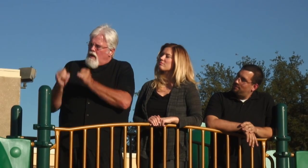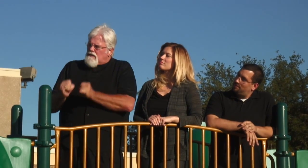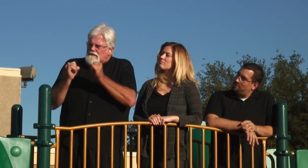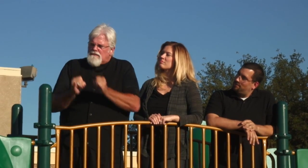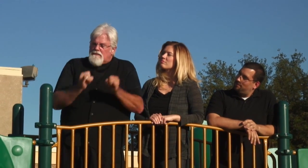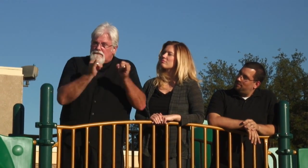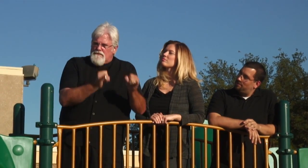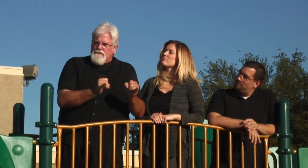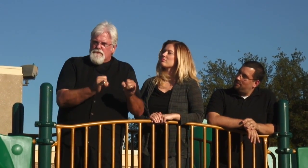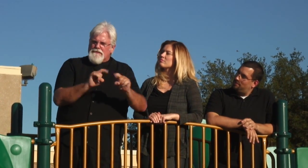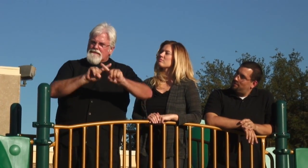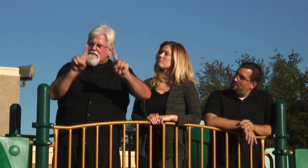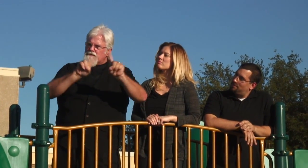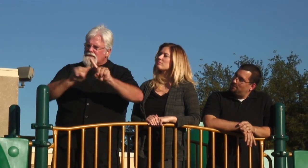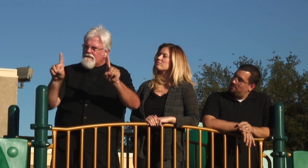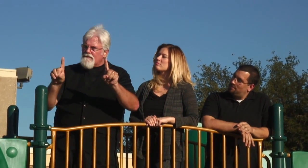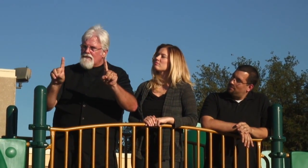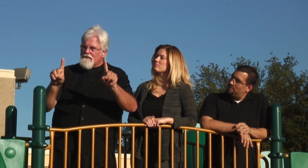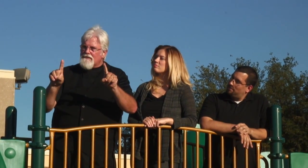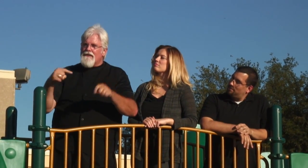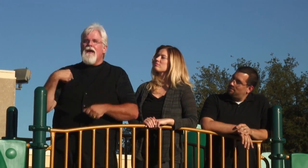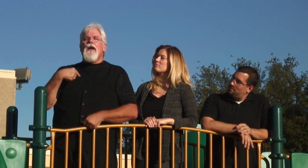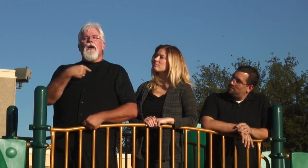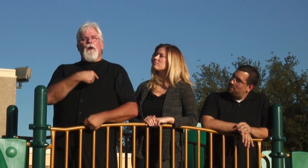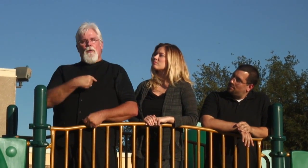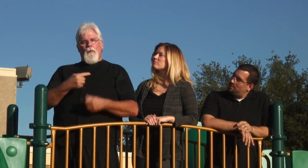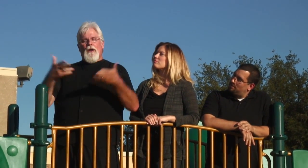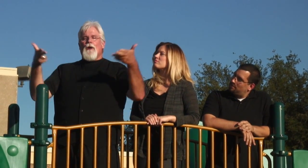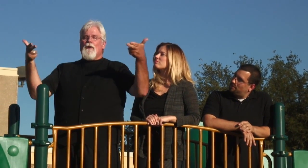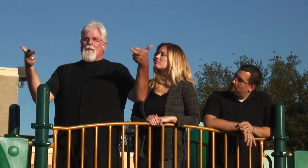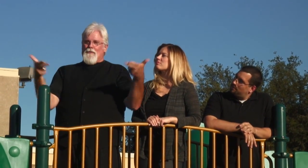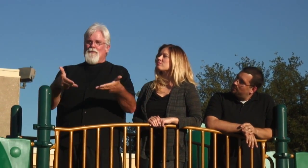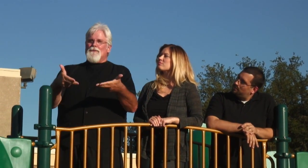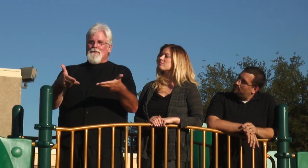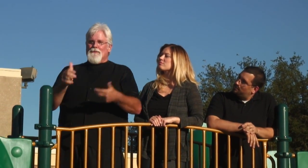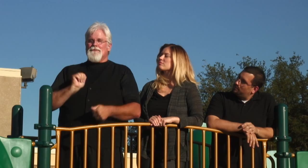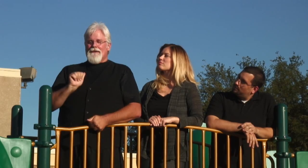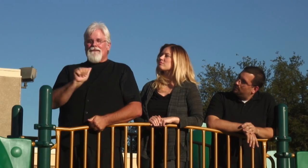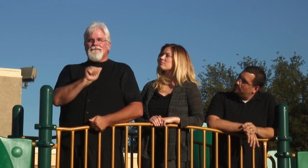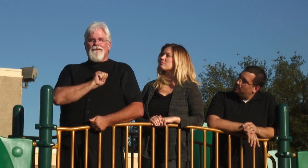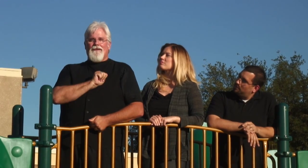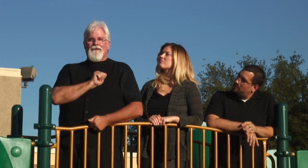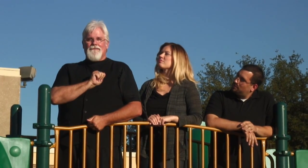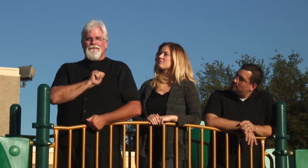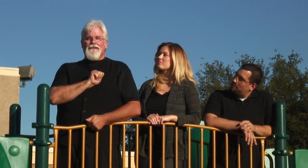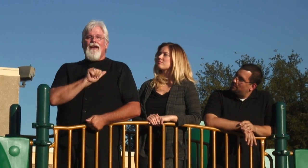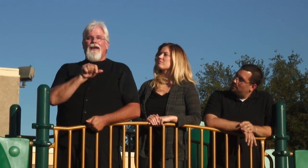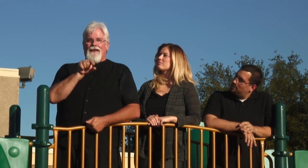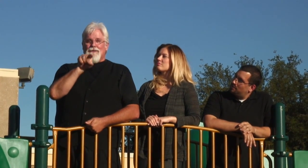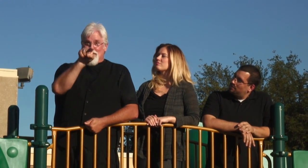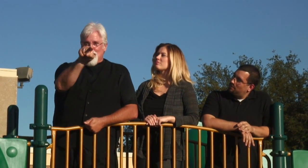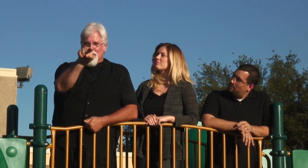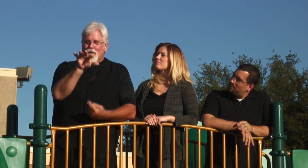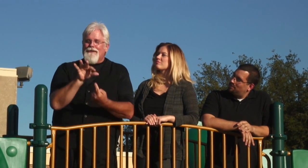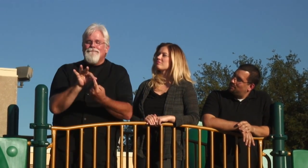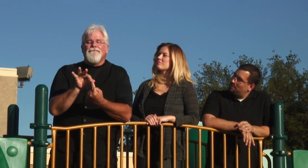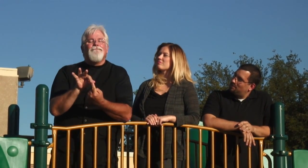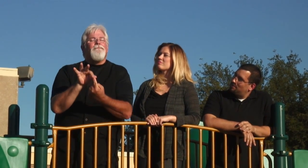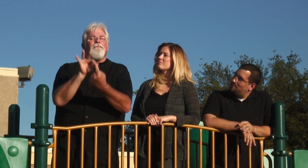we are also individuals. We are different. We would like to introduce ourselves to you